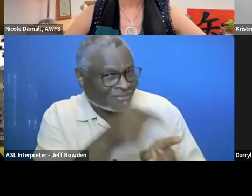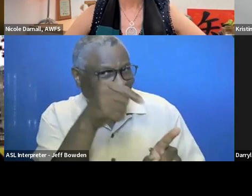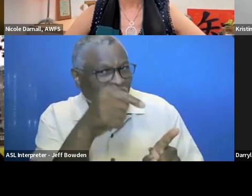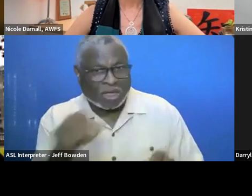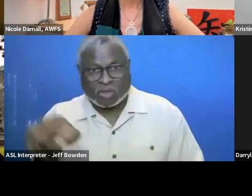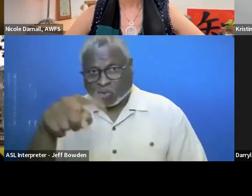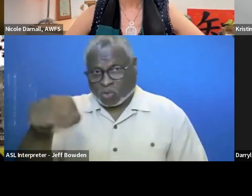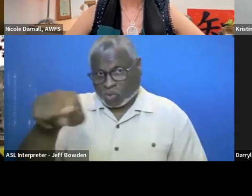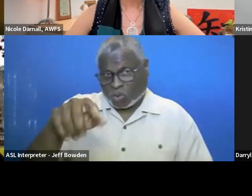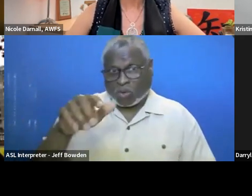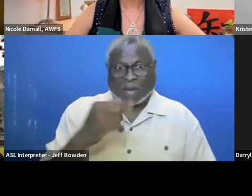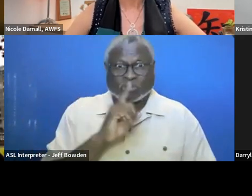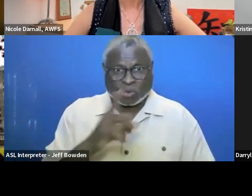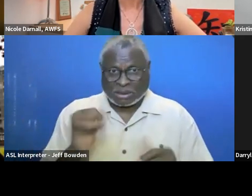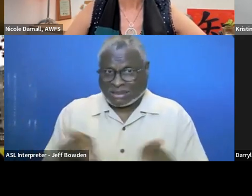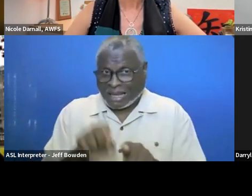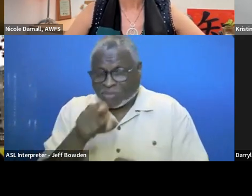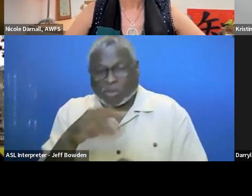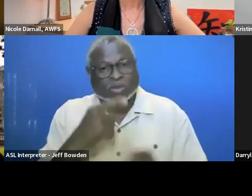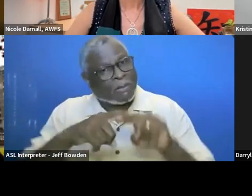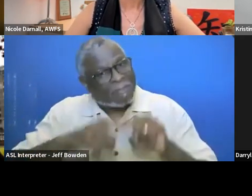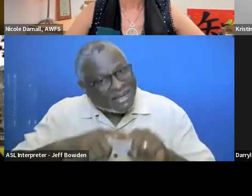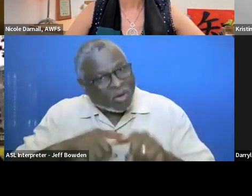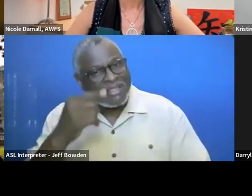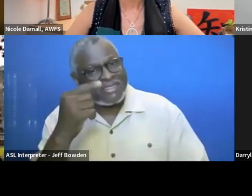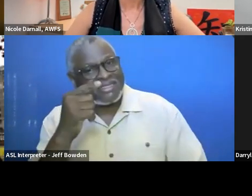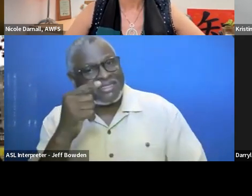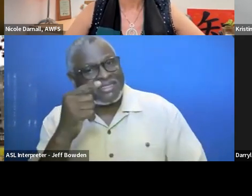and I'm sure you do too, rely on to help with small business procurement.